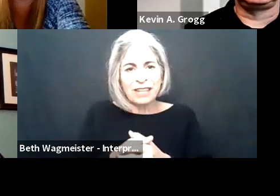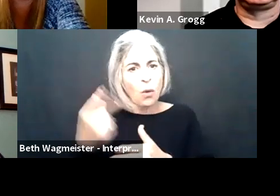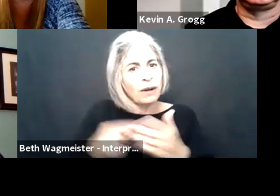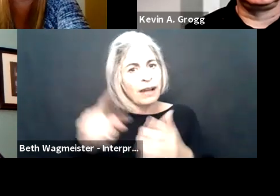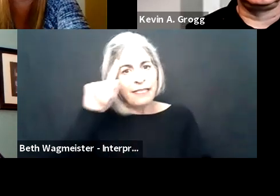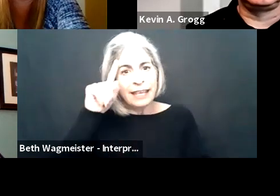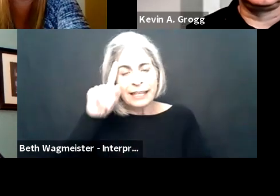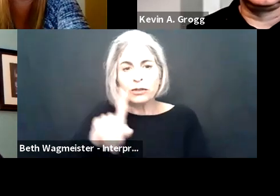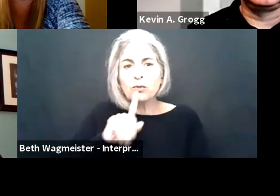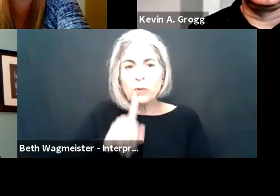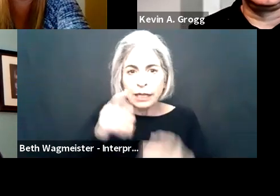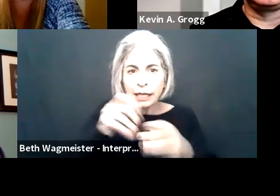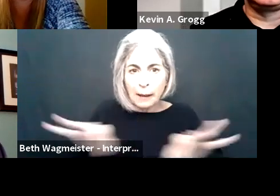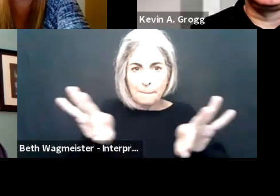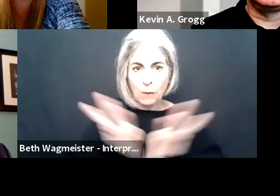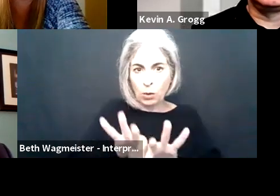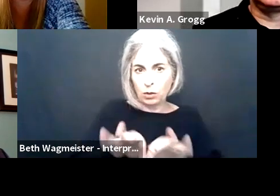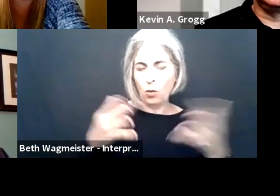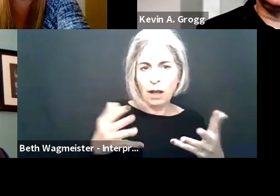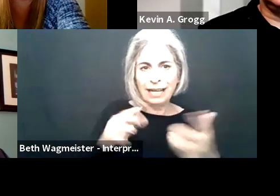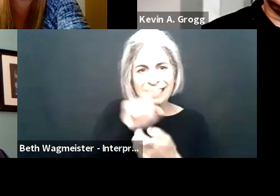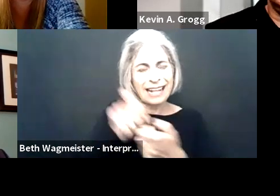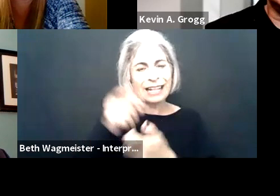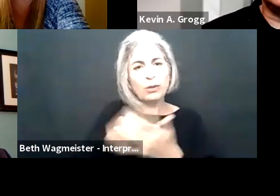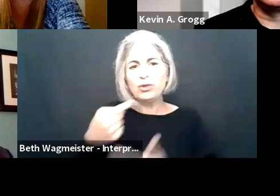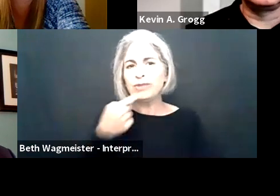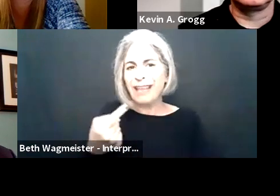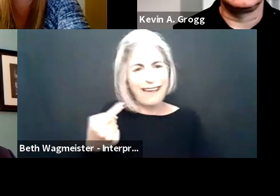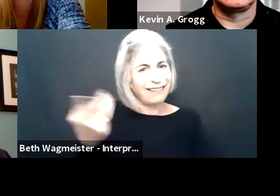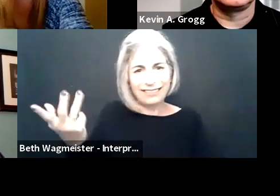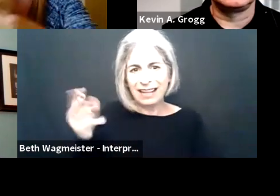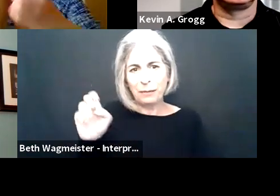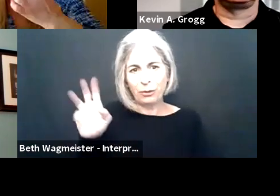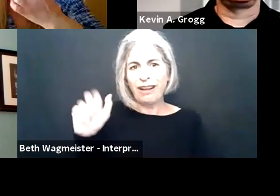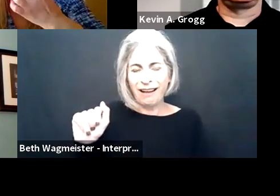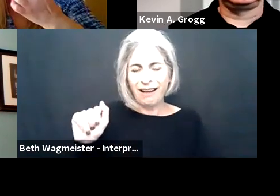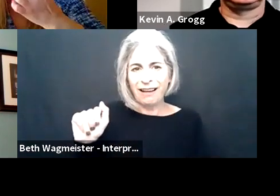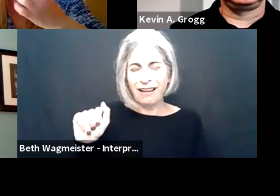So we're also having a benefit a cold spell. You know, what I think is really the